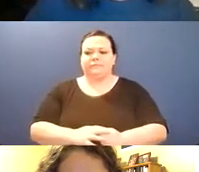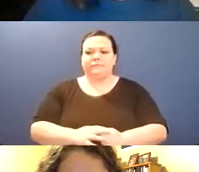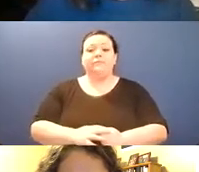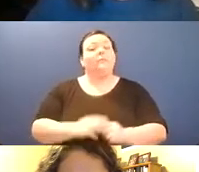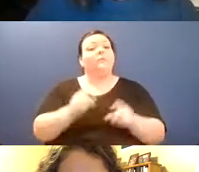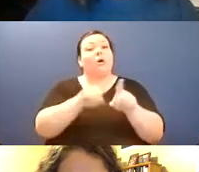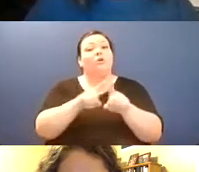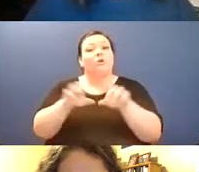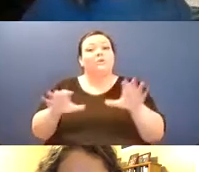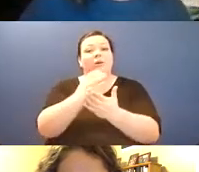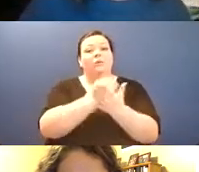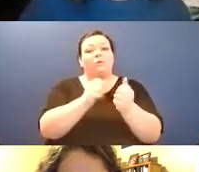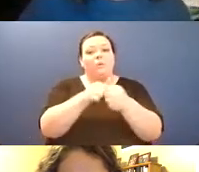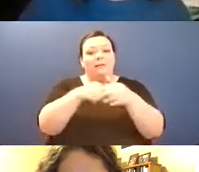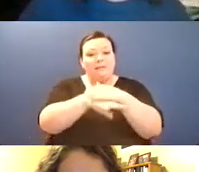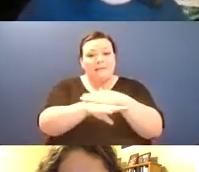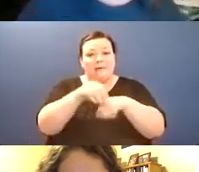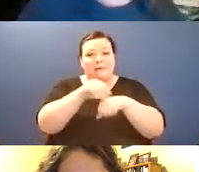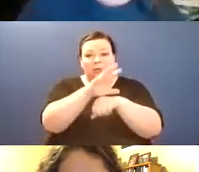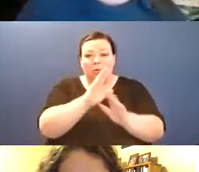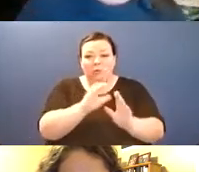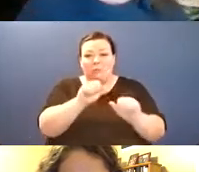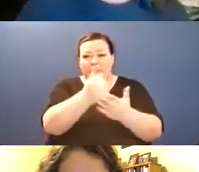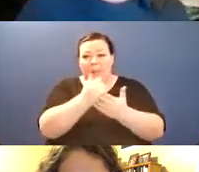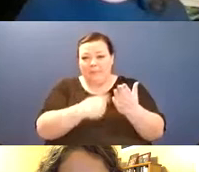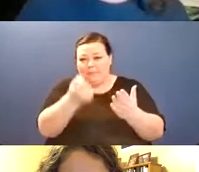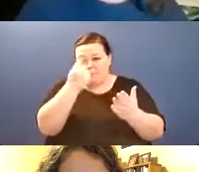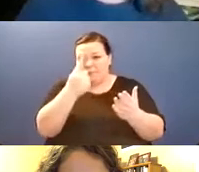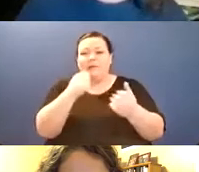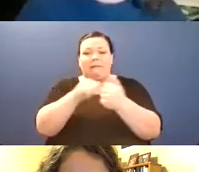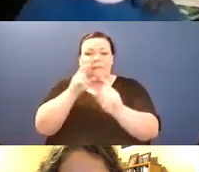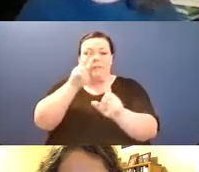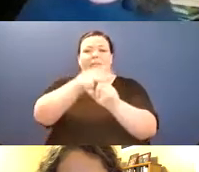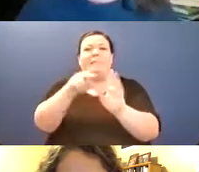here's what you can do to help us make sure that the space remains accessible: that's, uh, mute